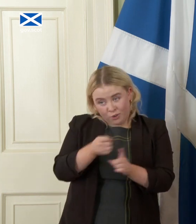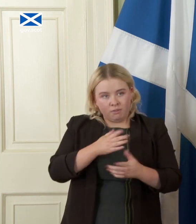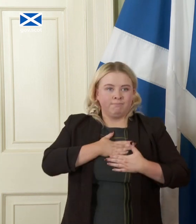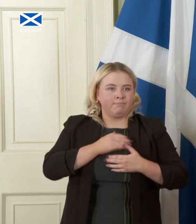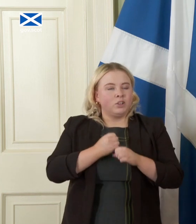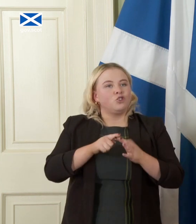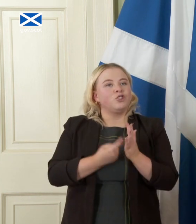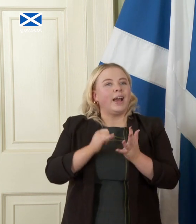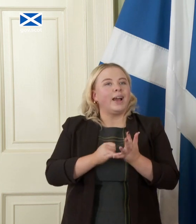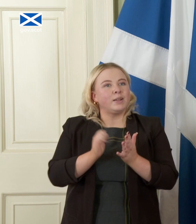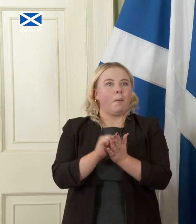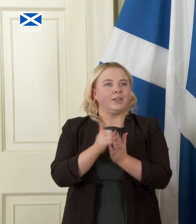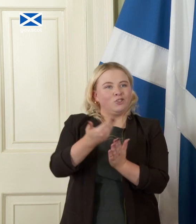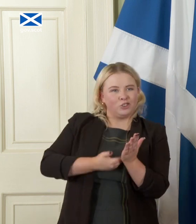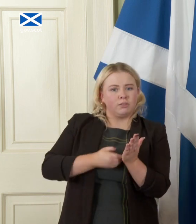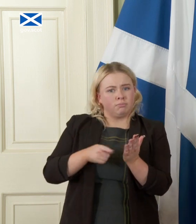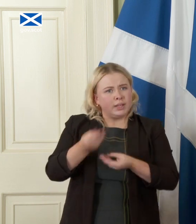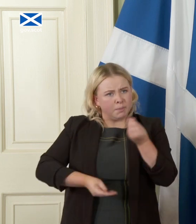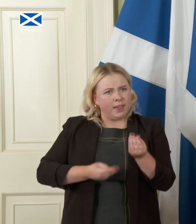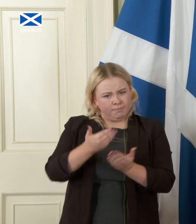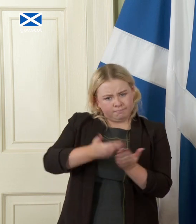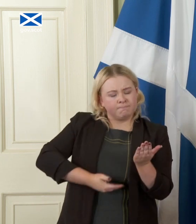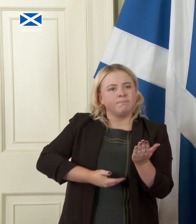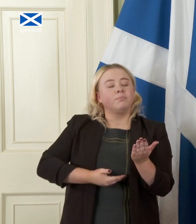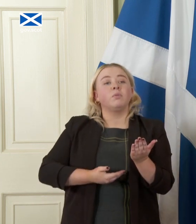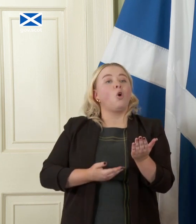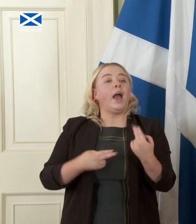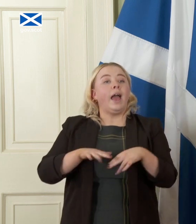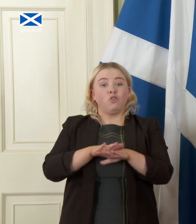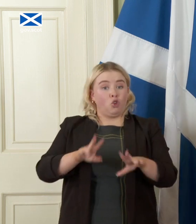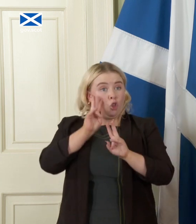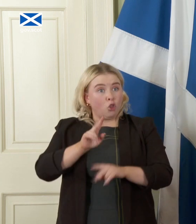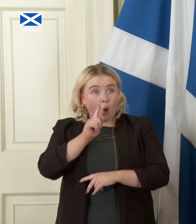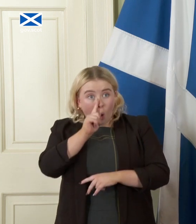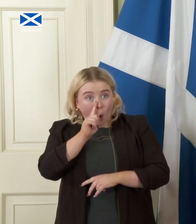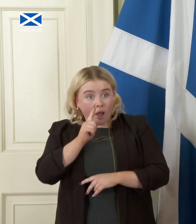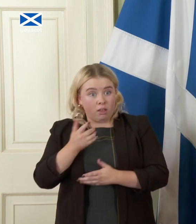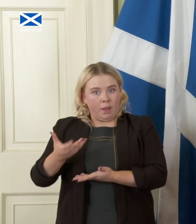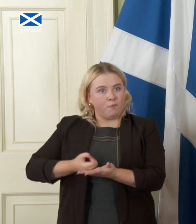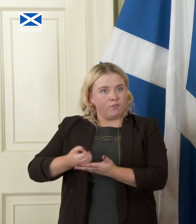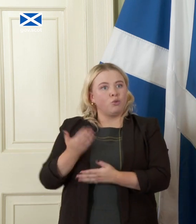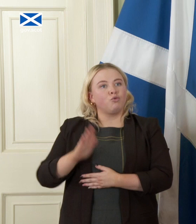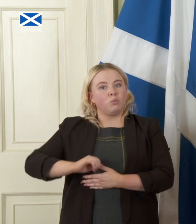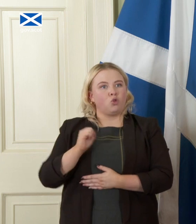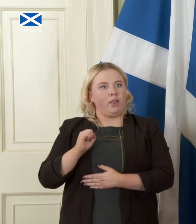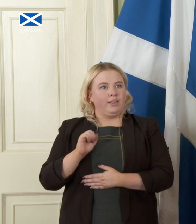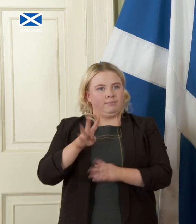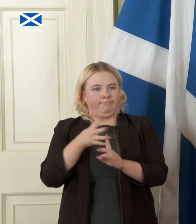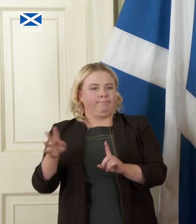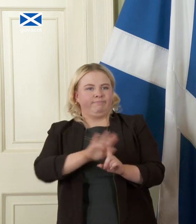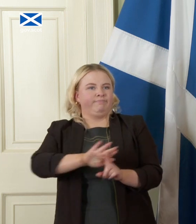it bears this out even if you exclude oil revenues from Scotland's balance sheet, the revenue that we